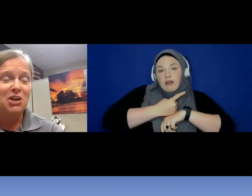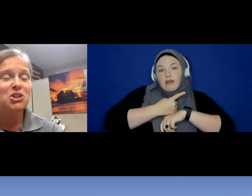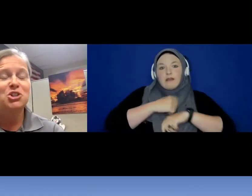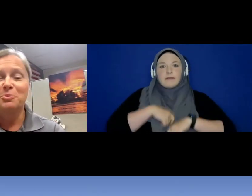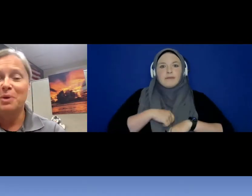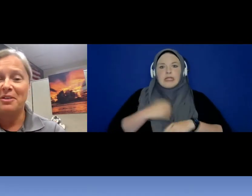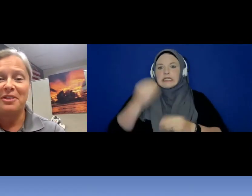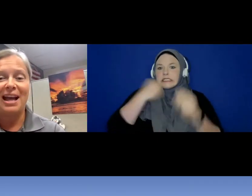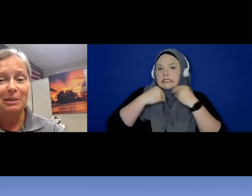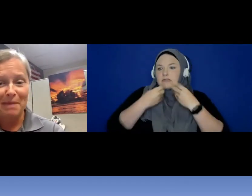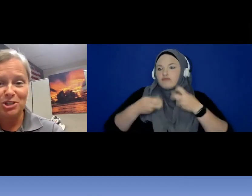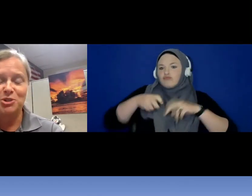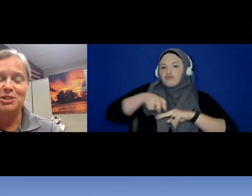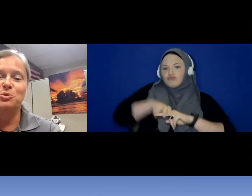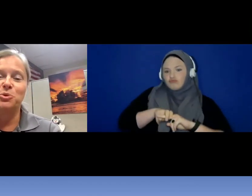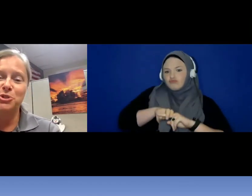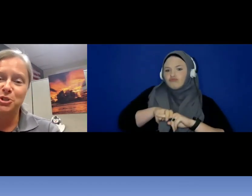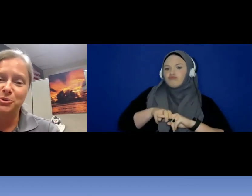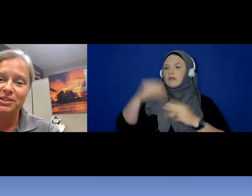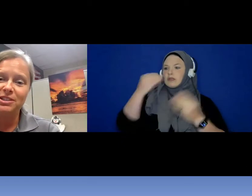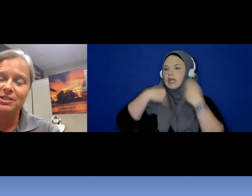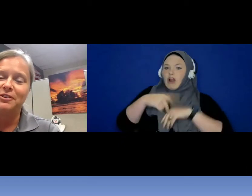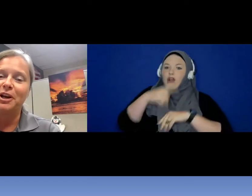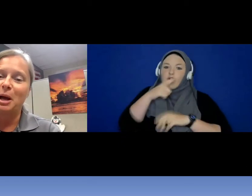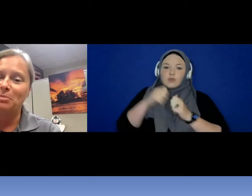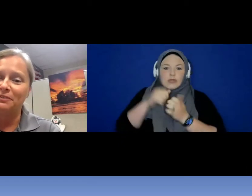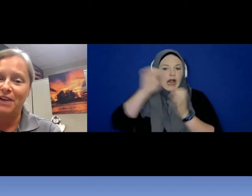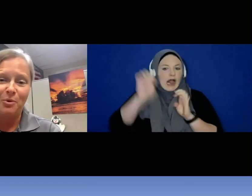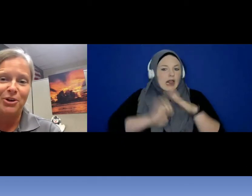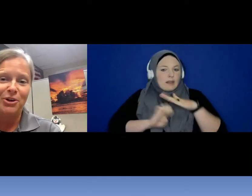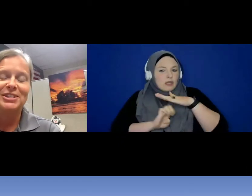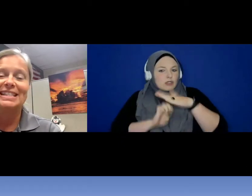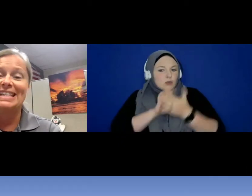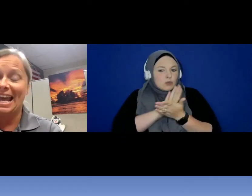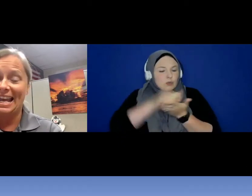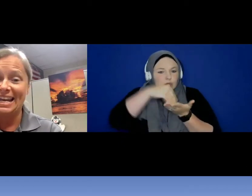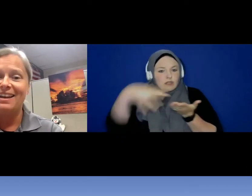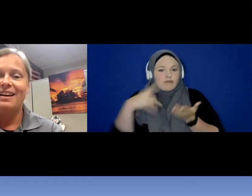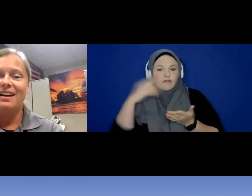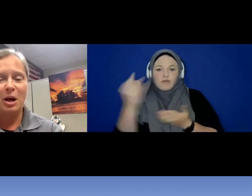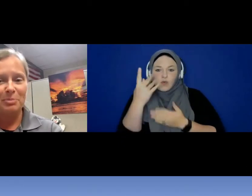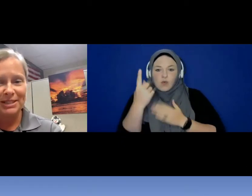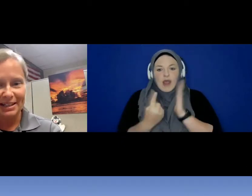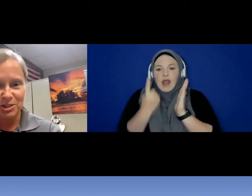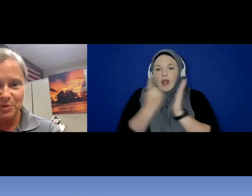lunch with elementary school students for a couple of hours a day a couple days a